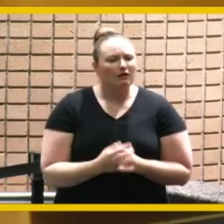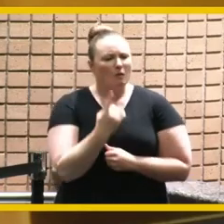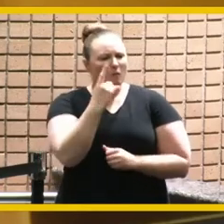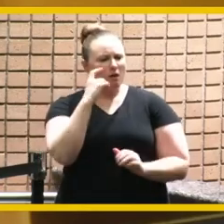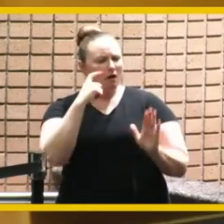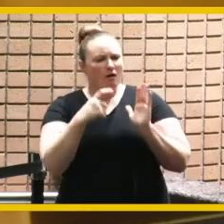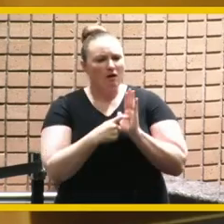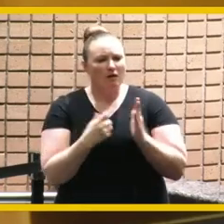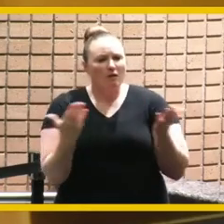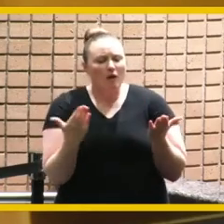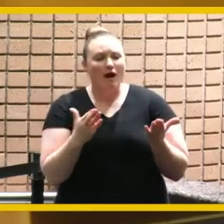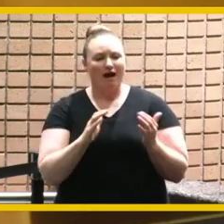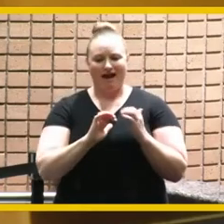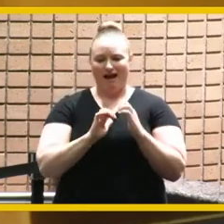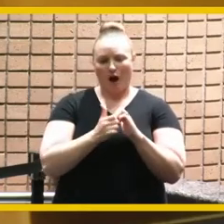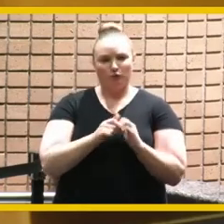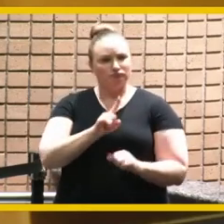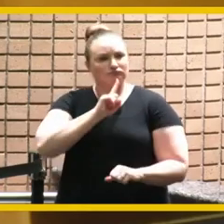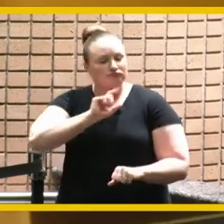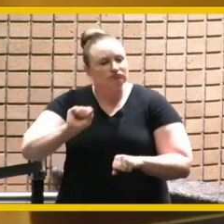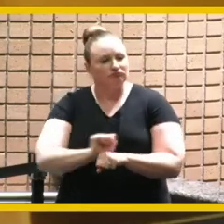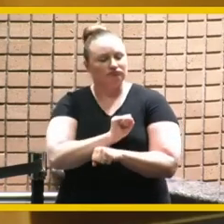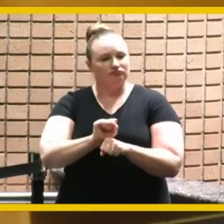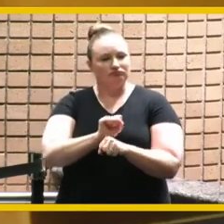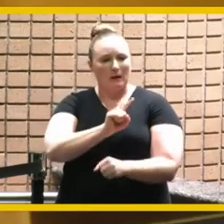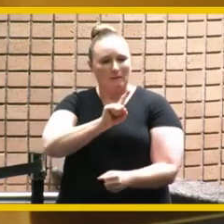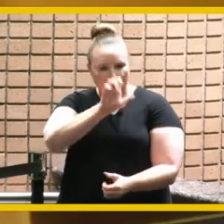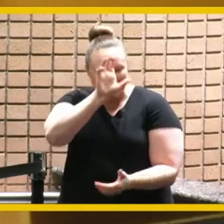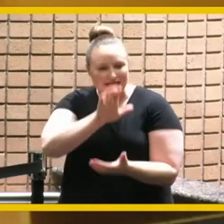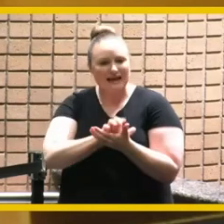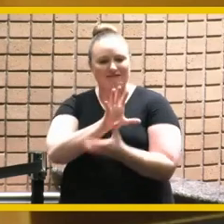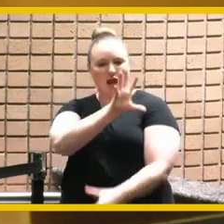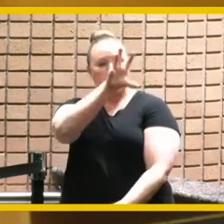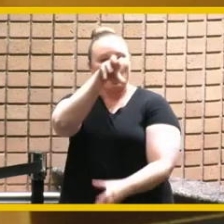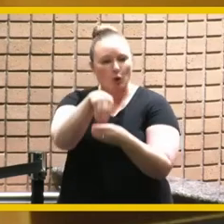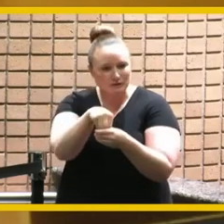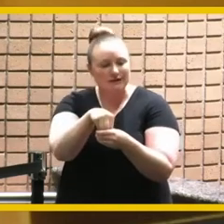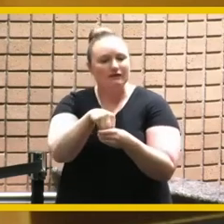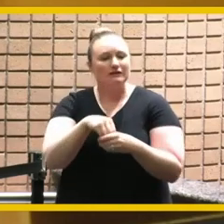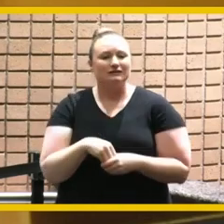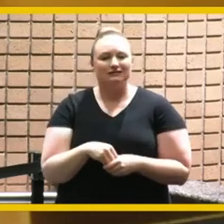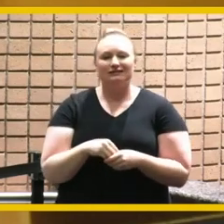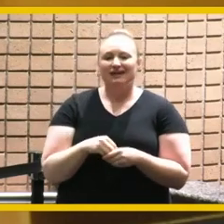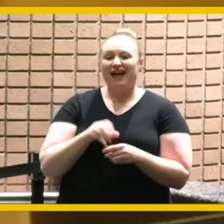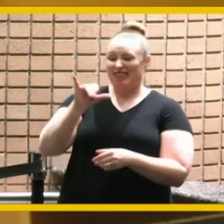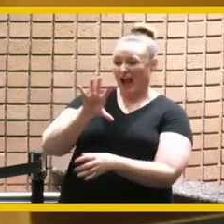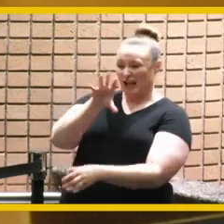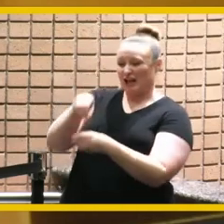how you truly do believe in inclusiveness even though it's become a buzzword these days and i